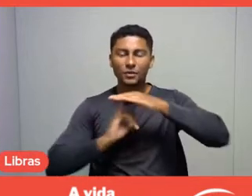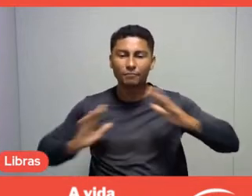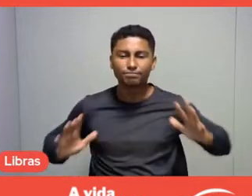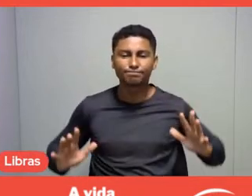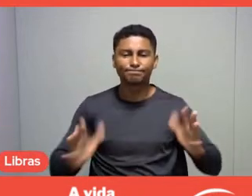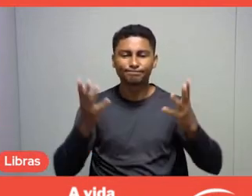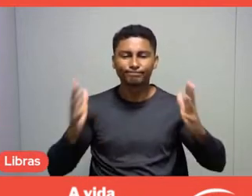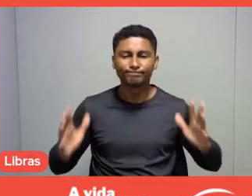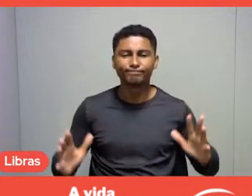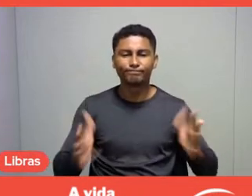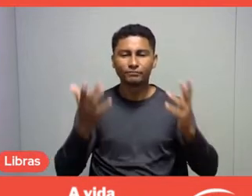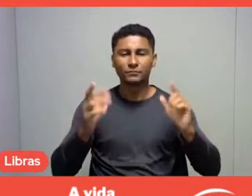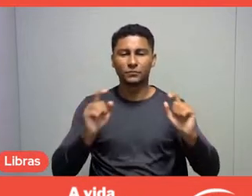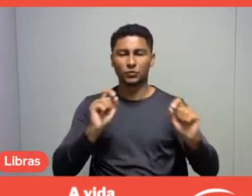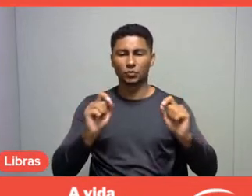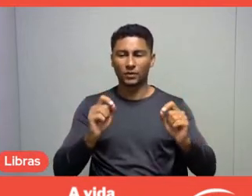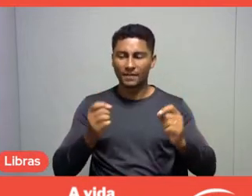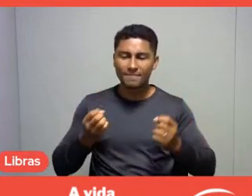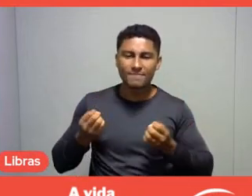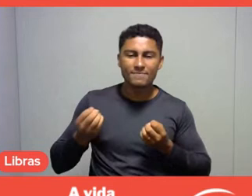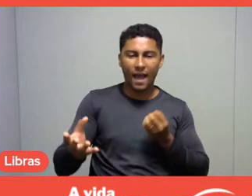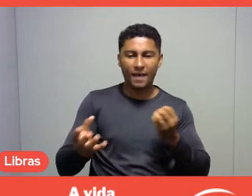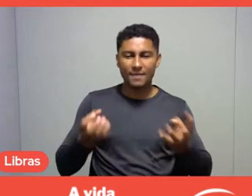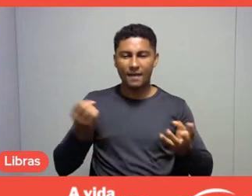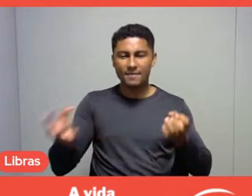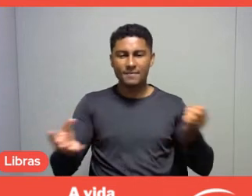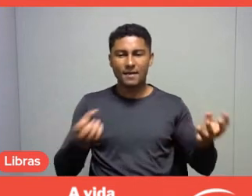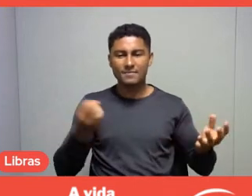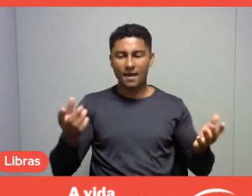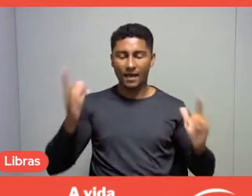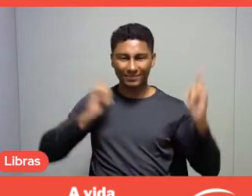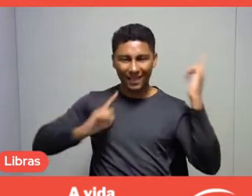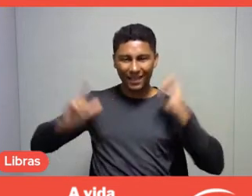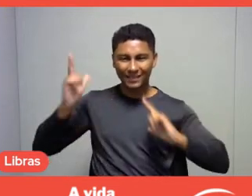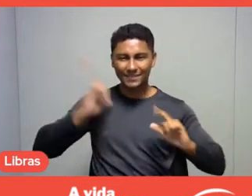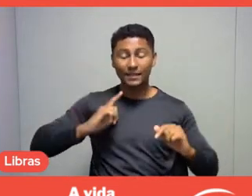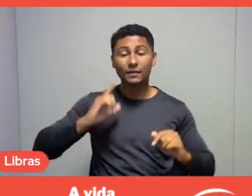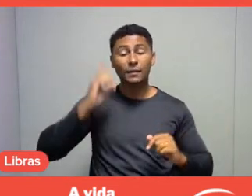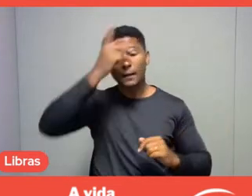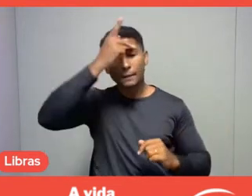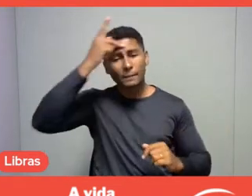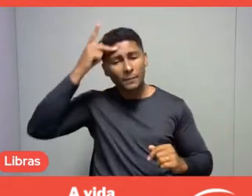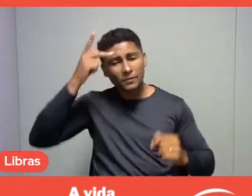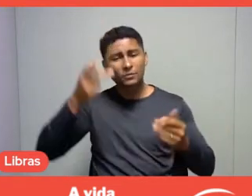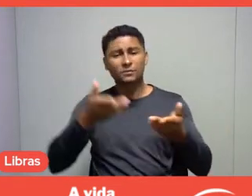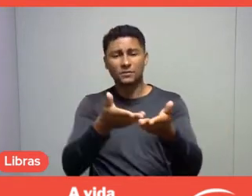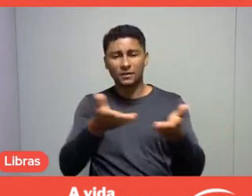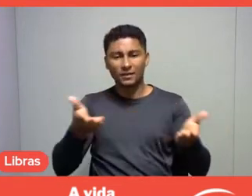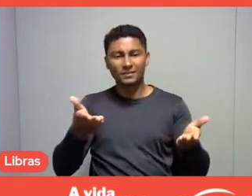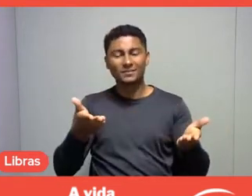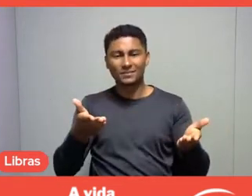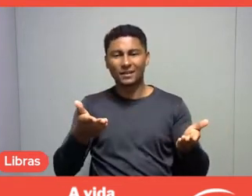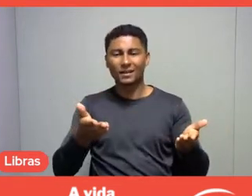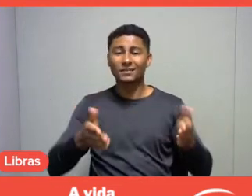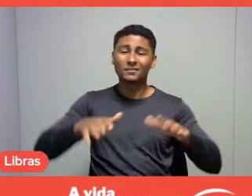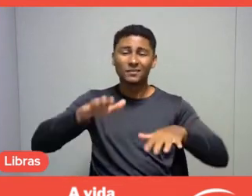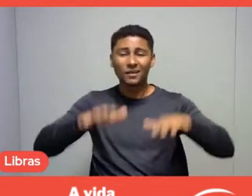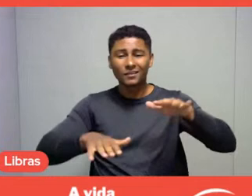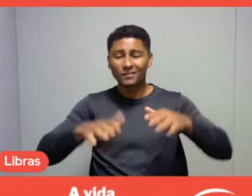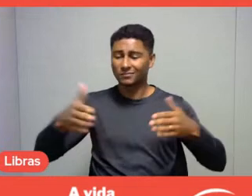which gives meaning to leisure, for those people who, sometimes, like the professor himself said, suffer from social barriers,